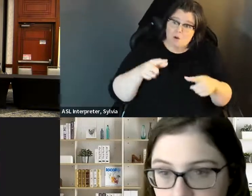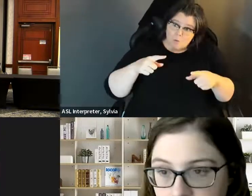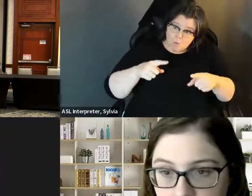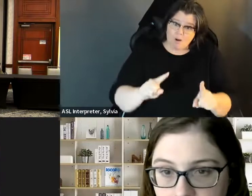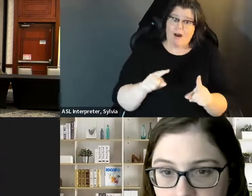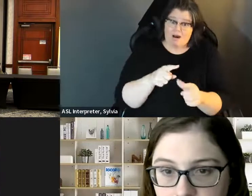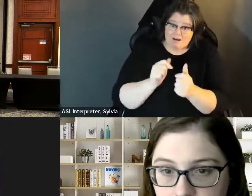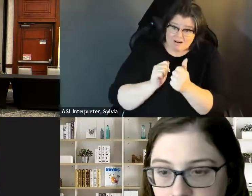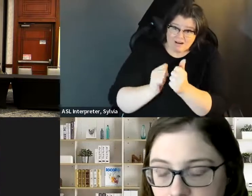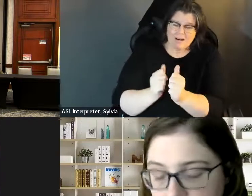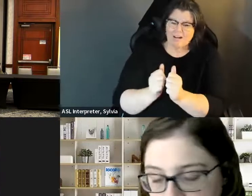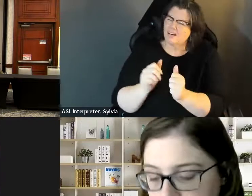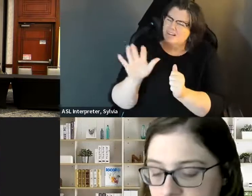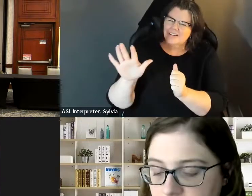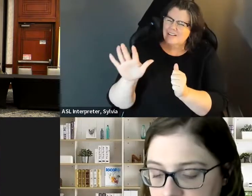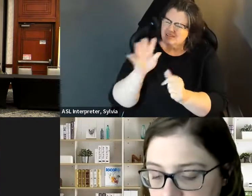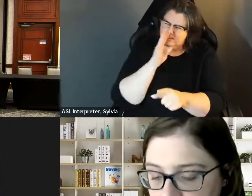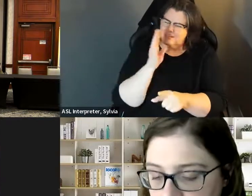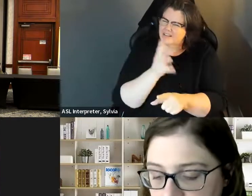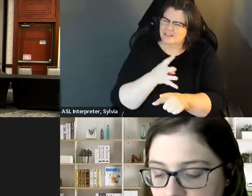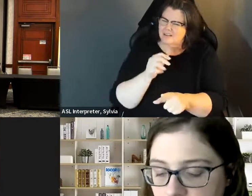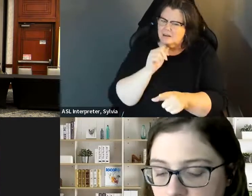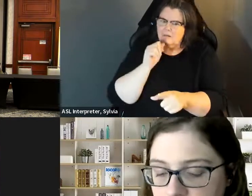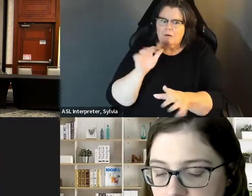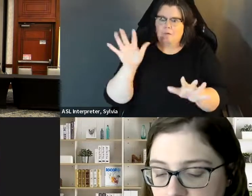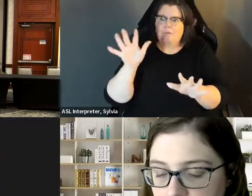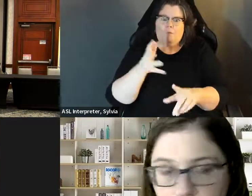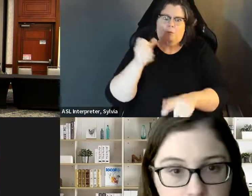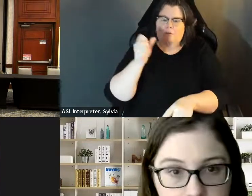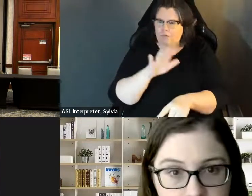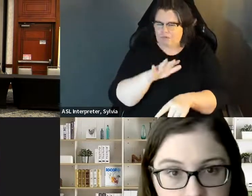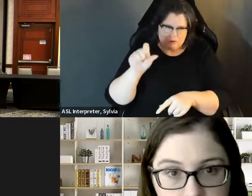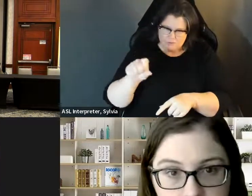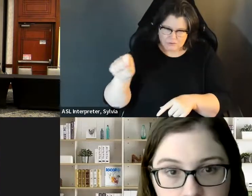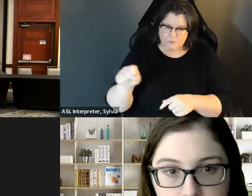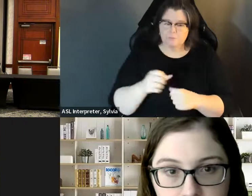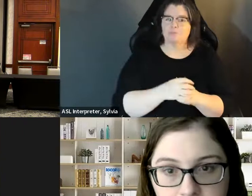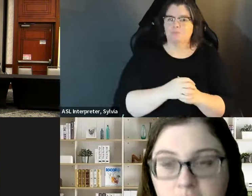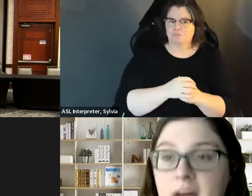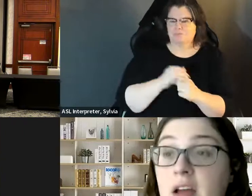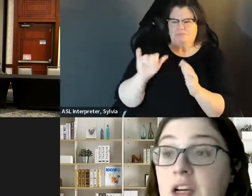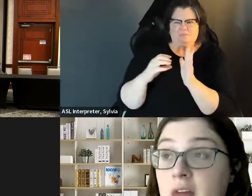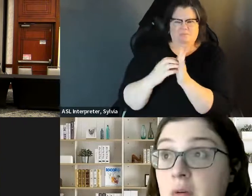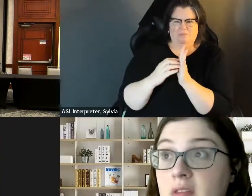activities from being seen as a sign of medical improvement, use and medical evaluations or seen as medical